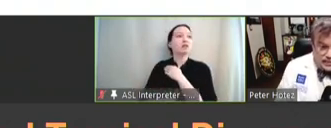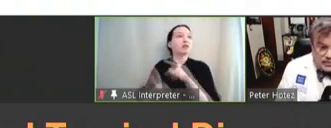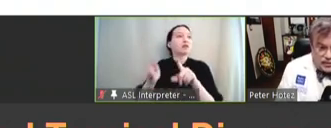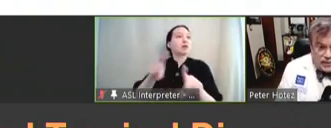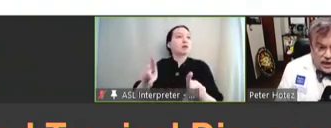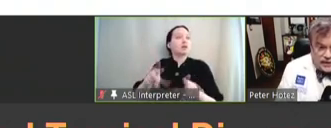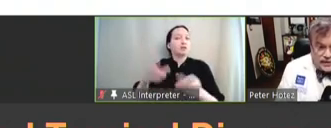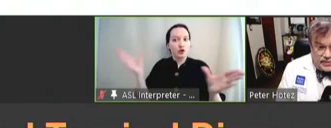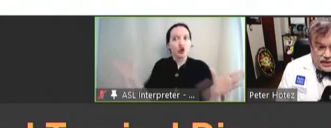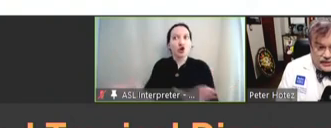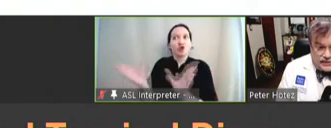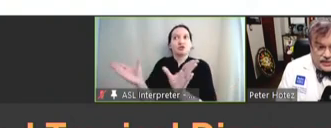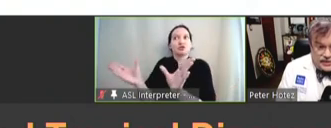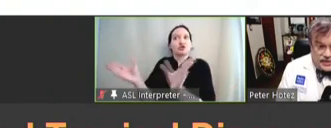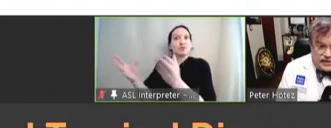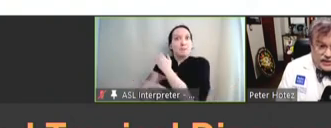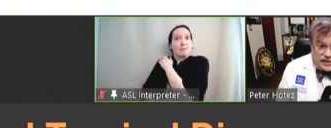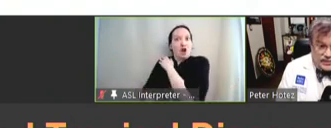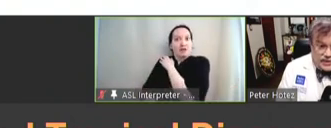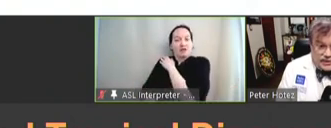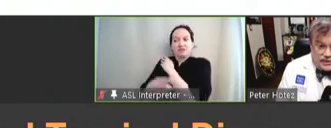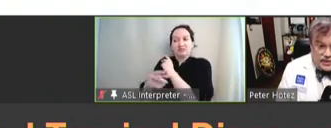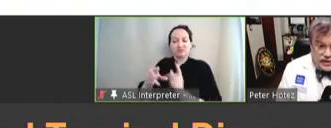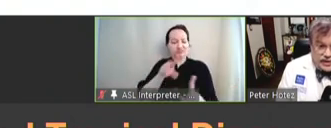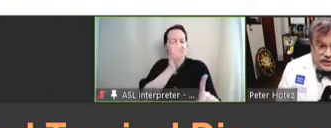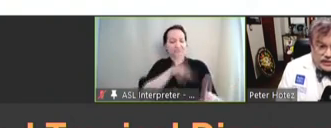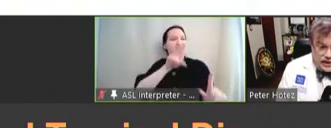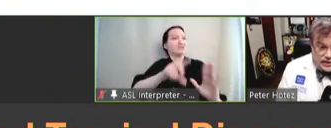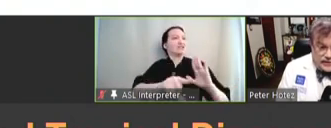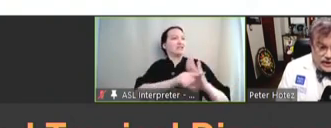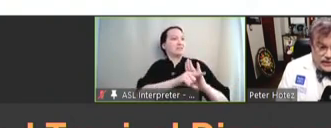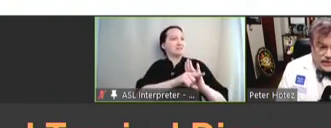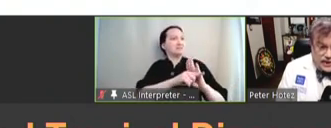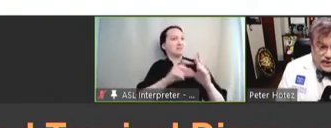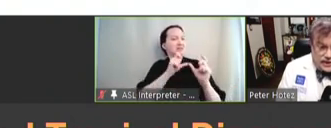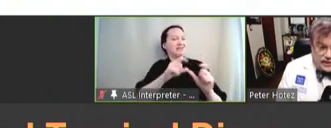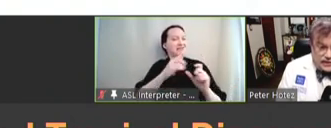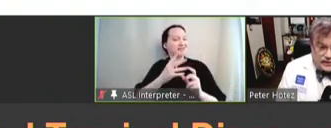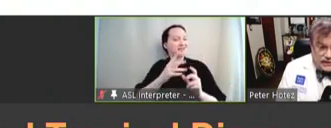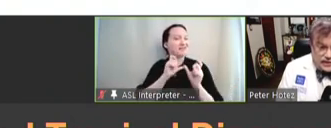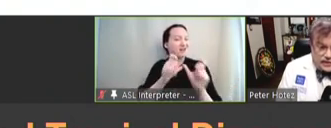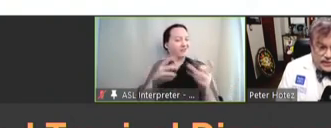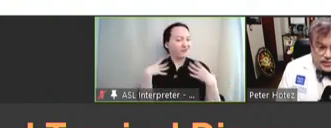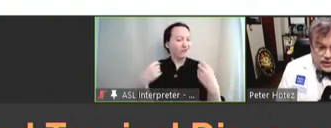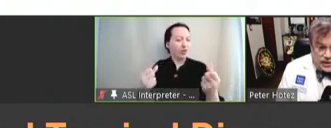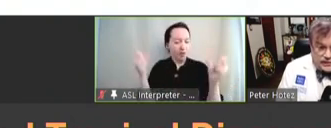promote poverty because of their stigma, their chronic effects on the health of reproductive